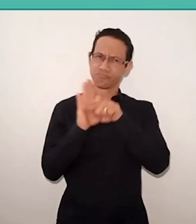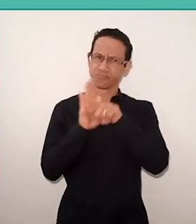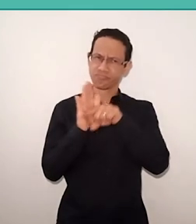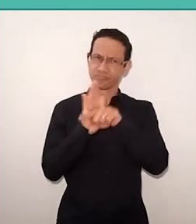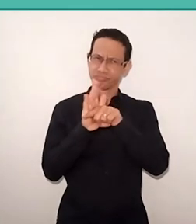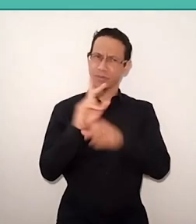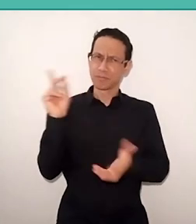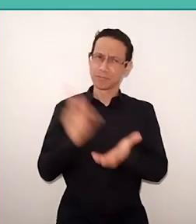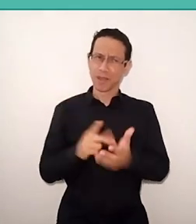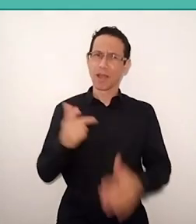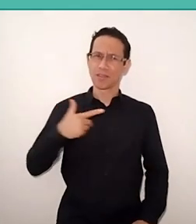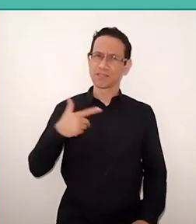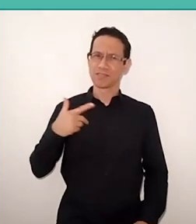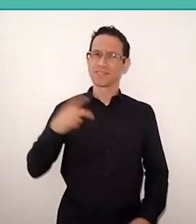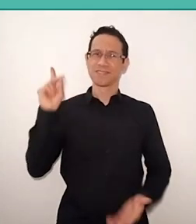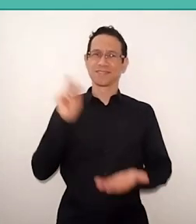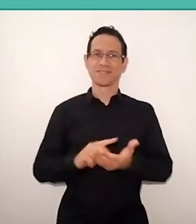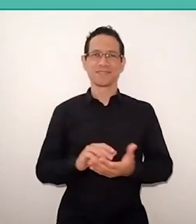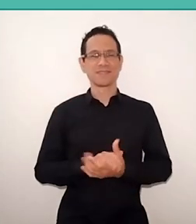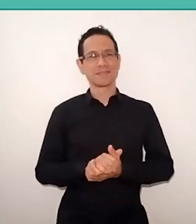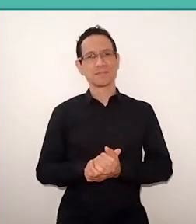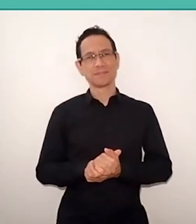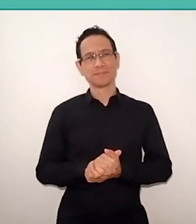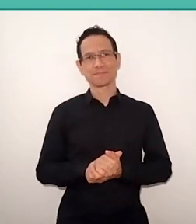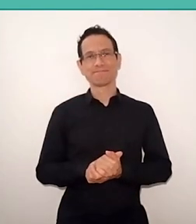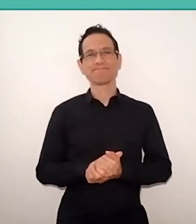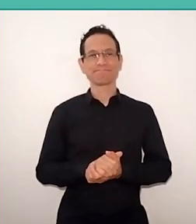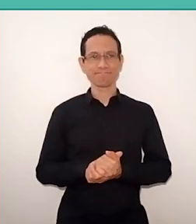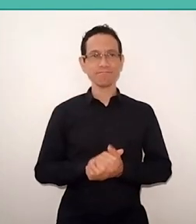But when I started working in Africa,